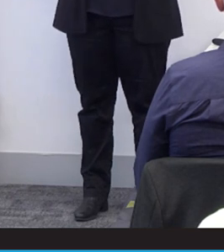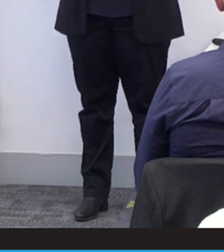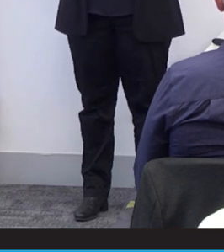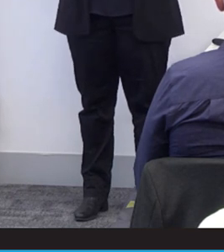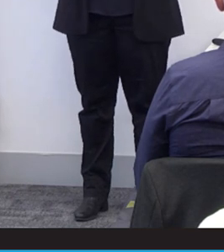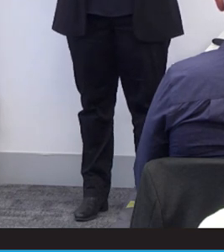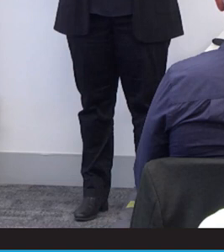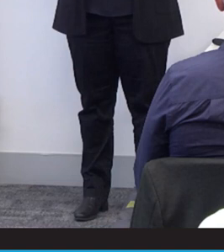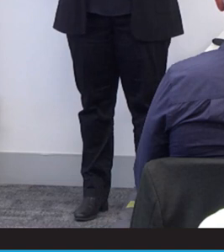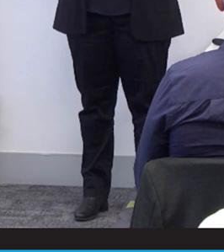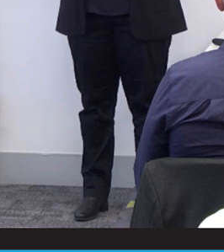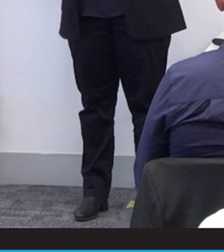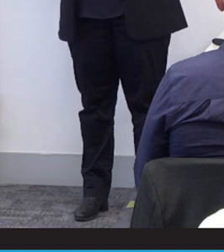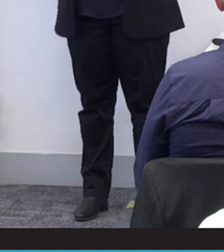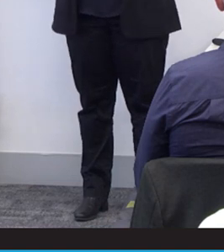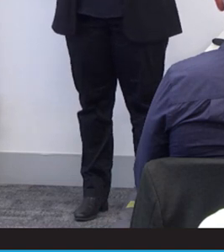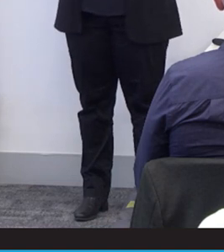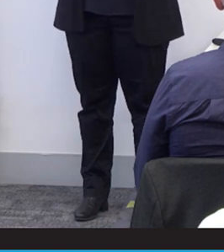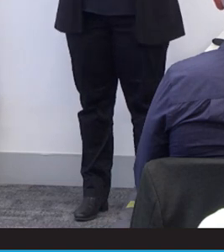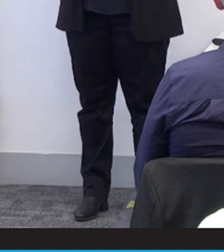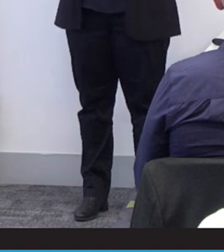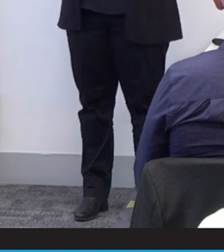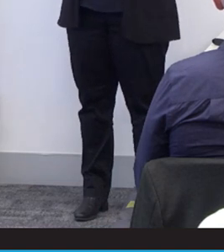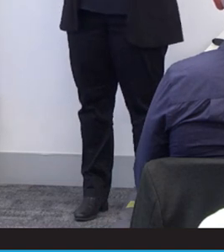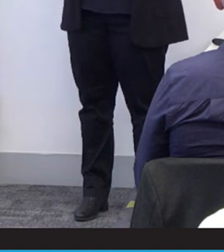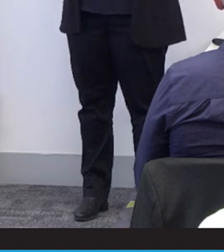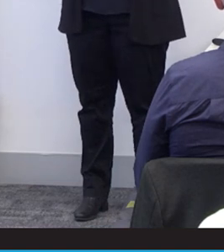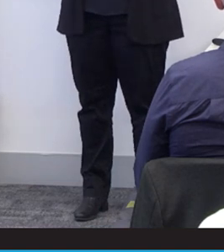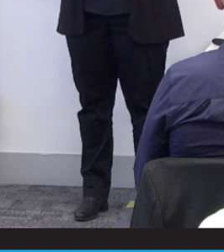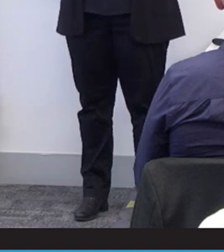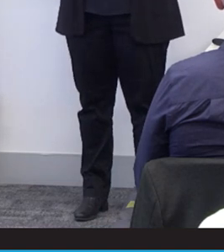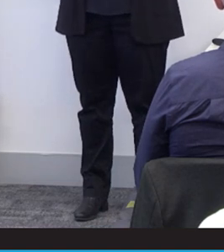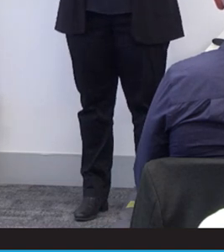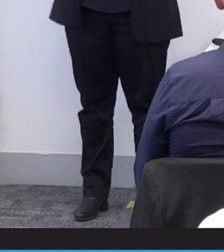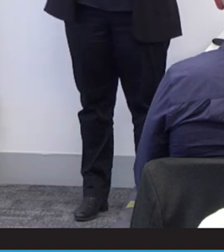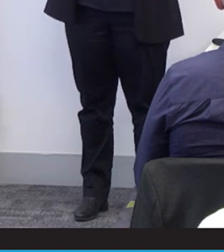friends and staff that assist me each and every day to break that devaluation cycle. However,